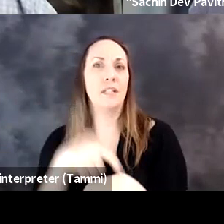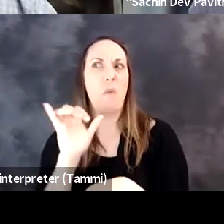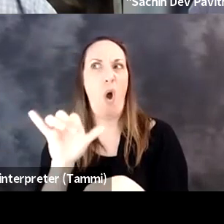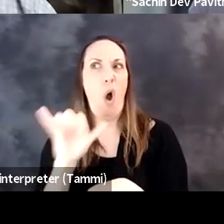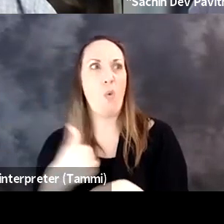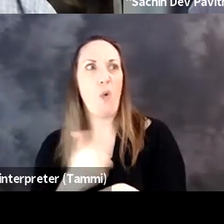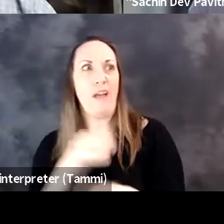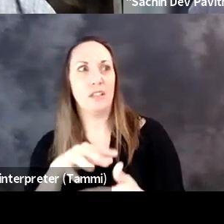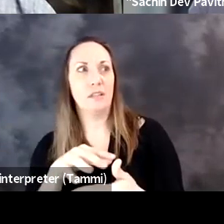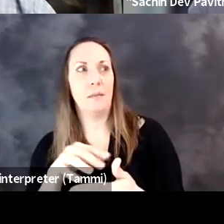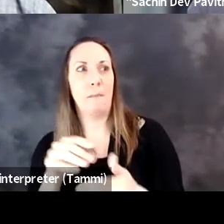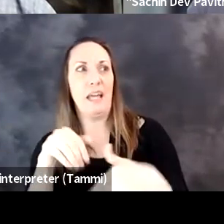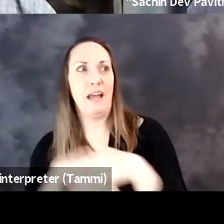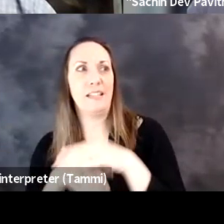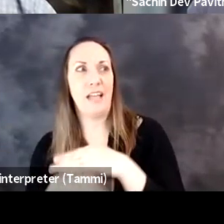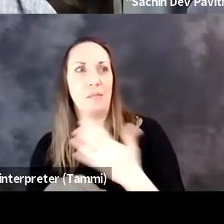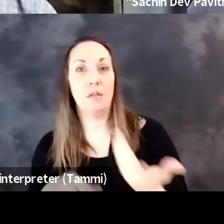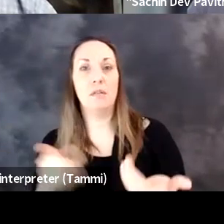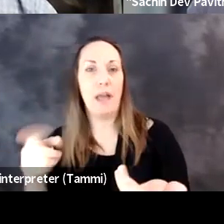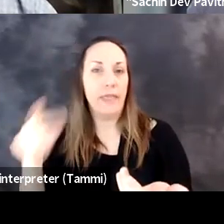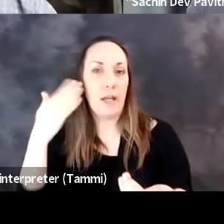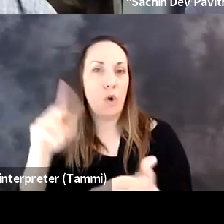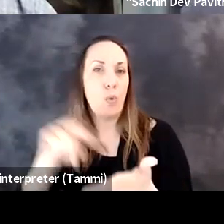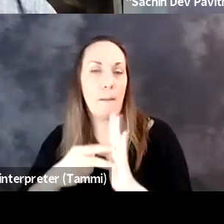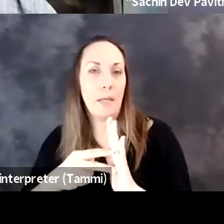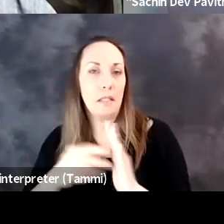advice for companies who have heard for the first time we have to be accessible,